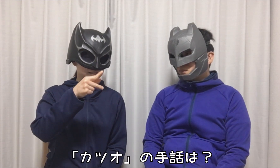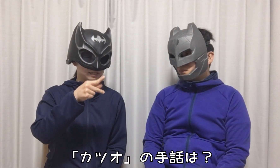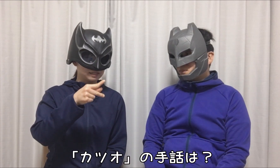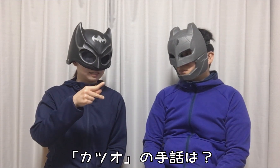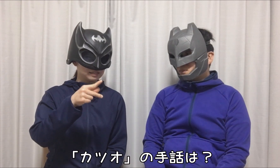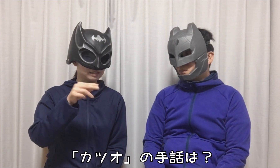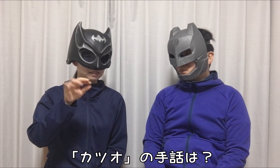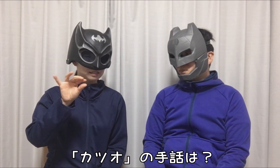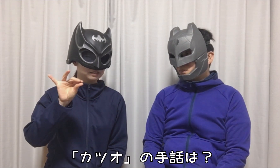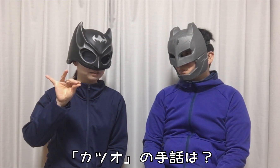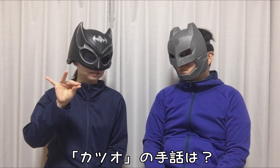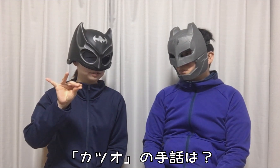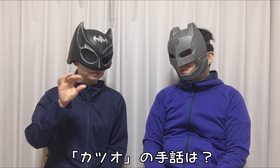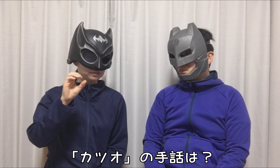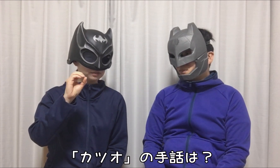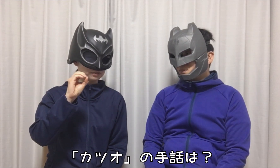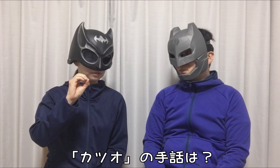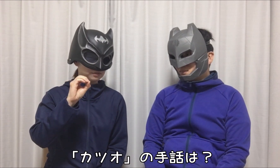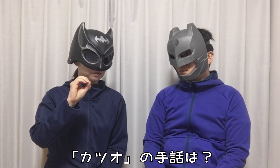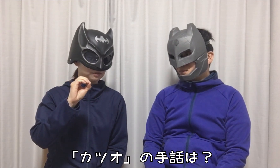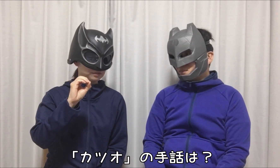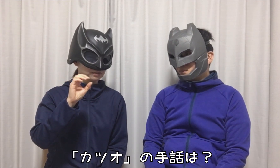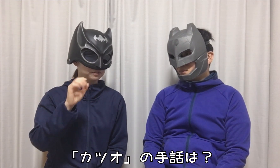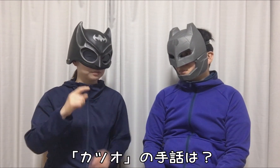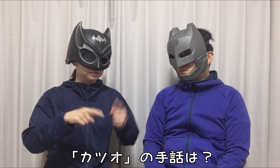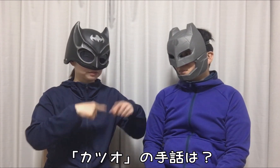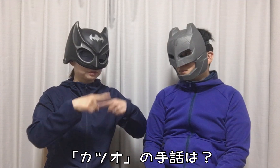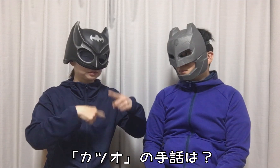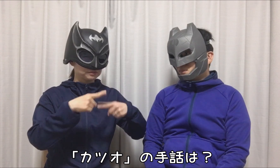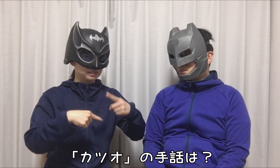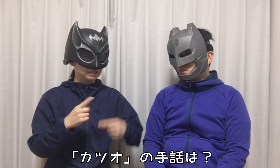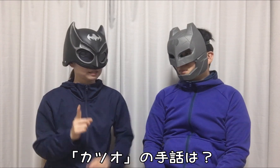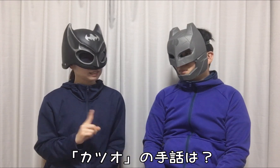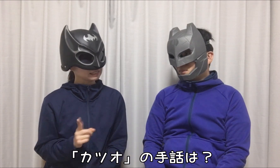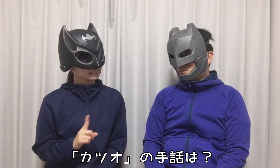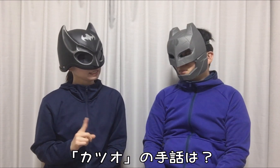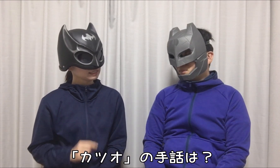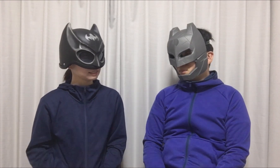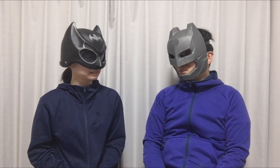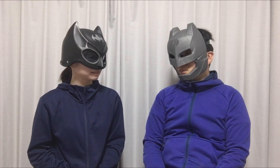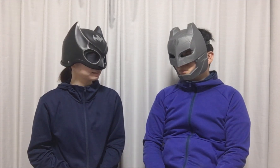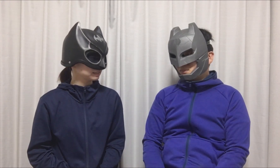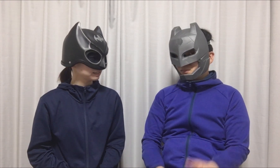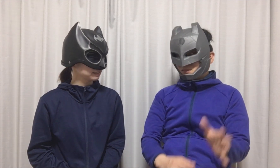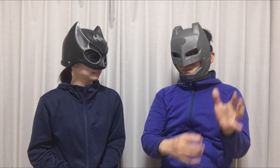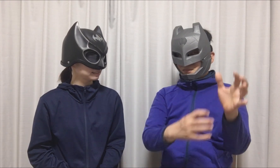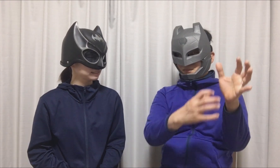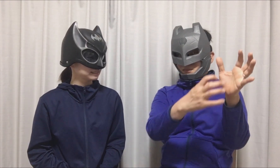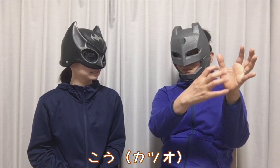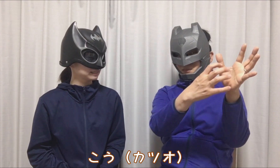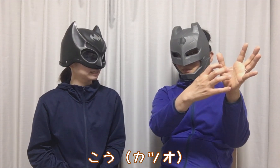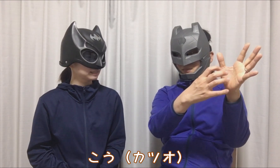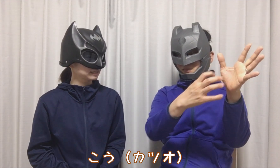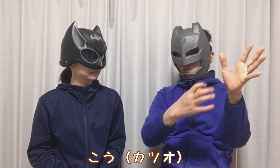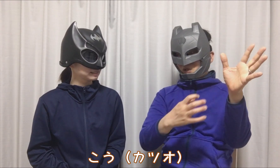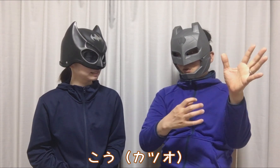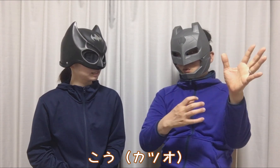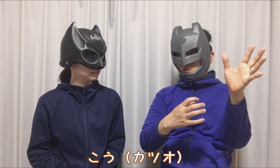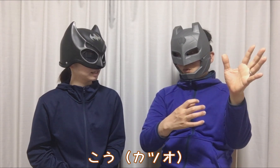Please teach me the Japanese sign language for "Bonito". Look ! (Bonito)